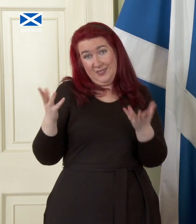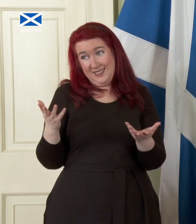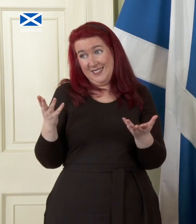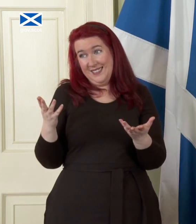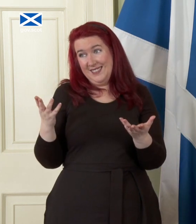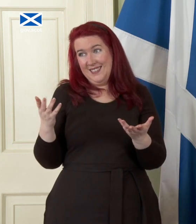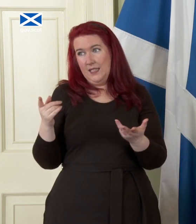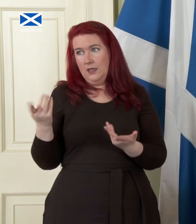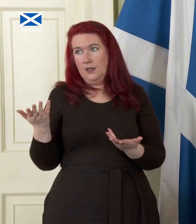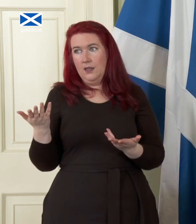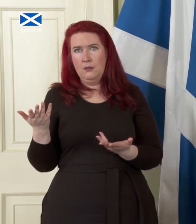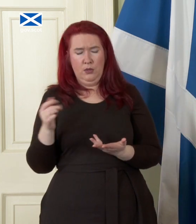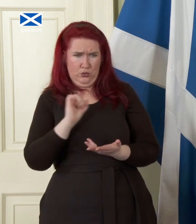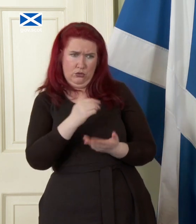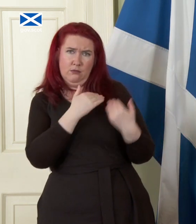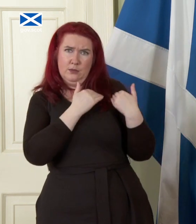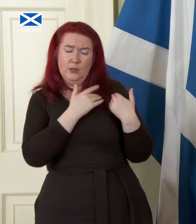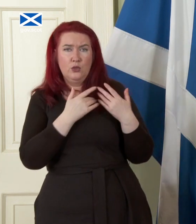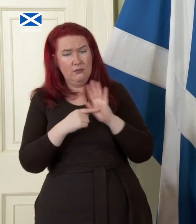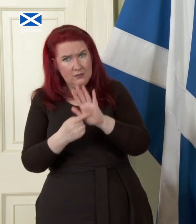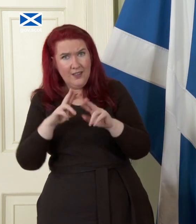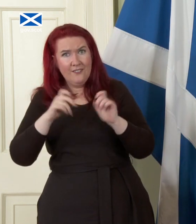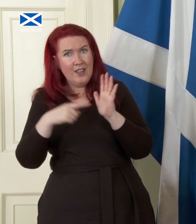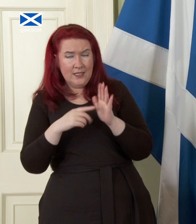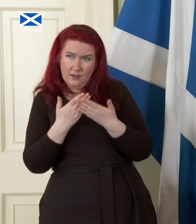the facts in front of the voters and you're not doing it, are you? I'm putting facts in front